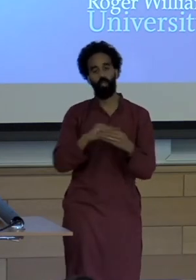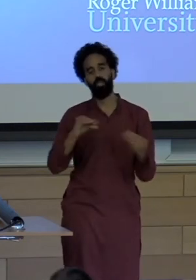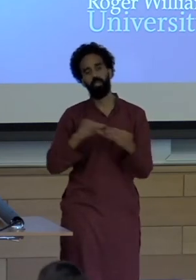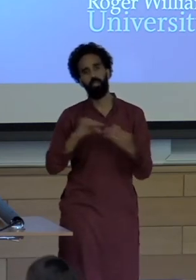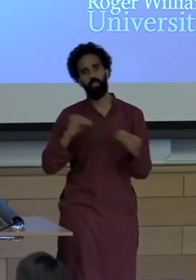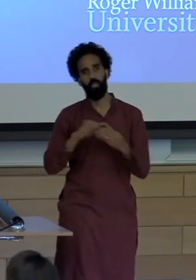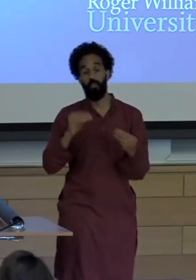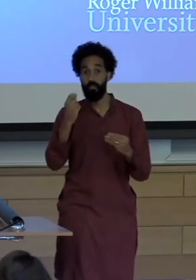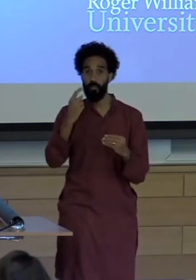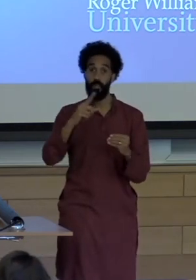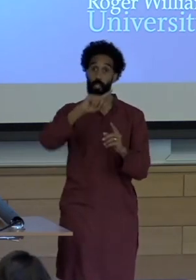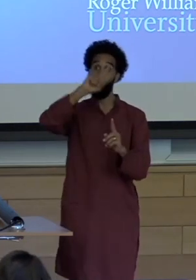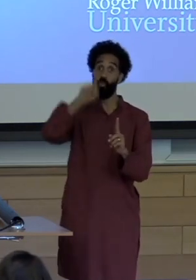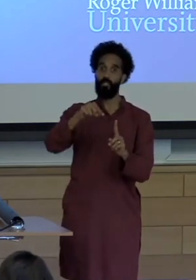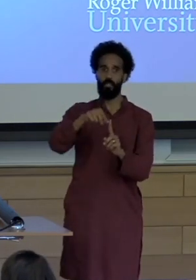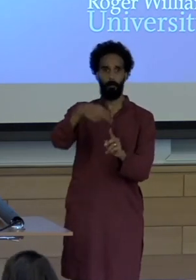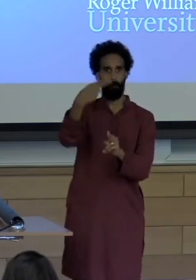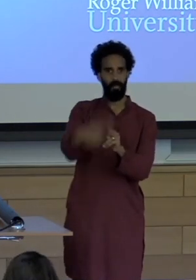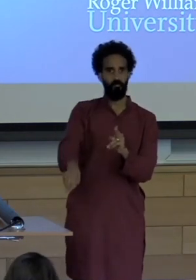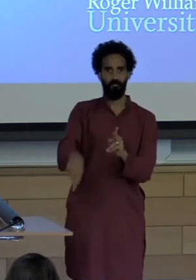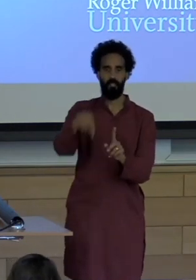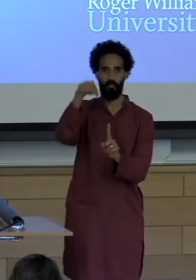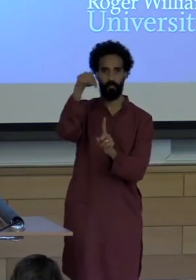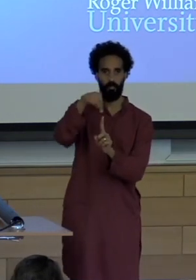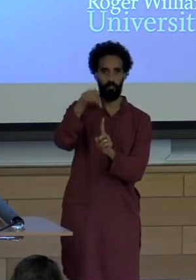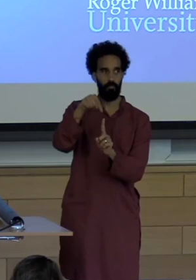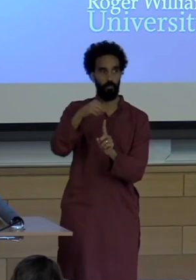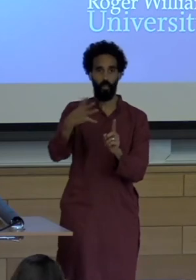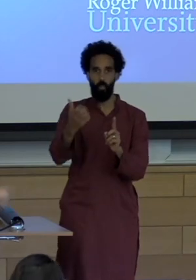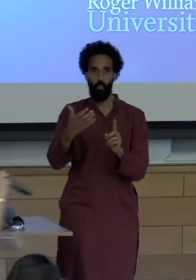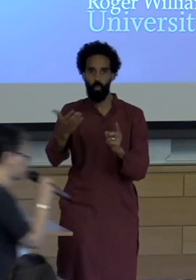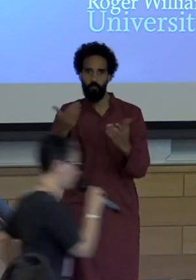Concise so that we can get as much conversation going here as possible. Alberto's first